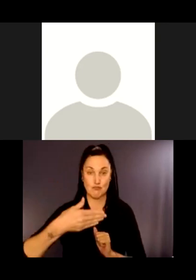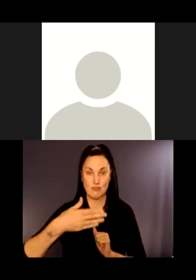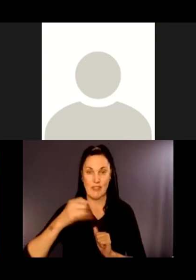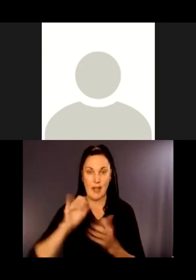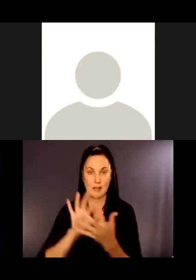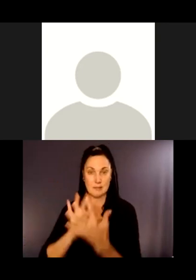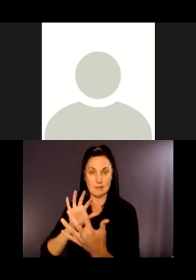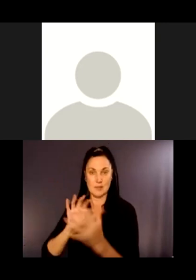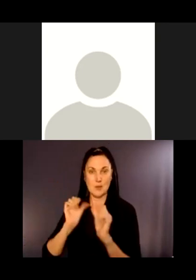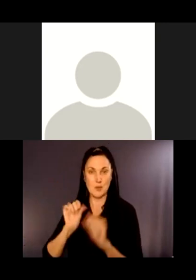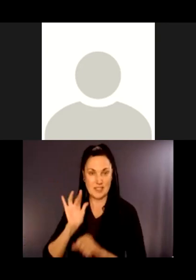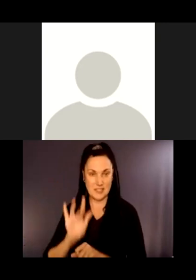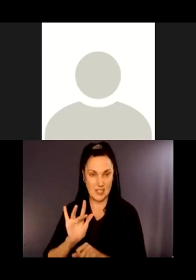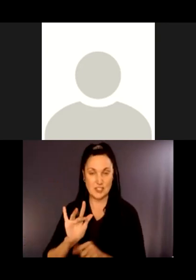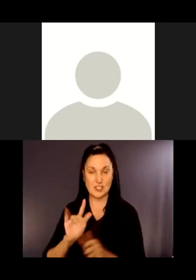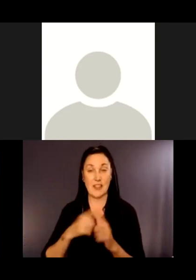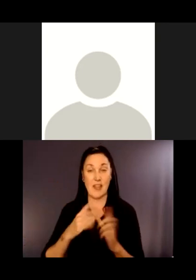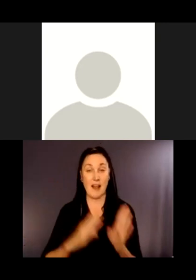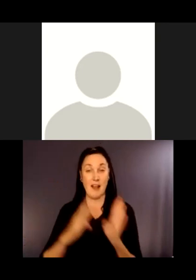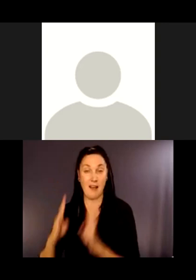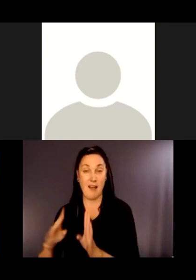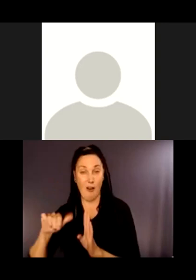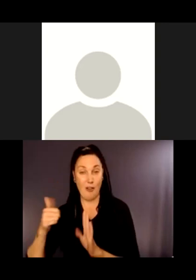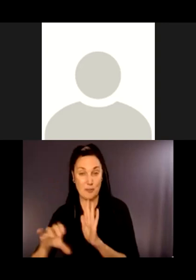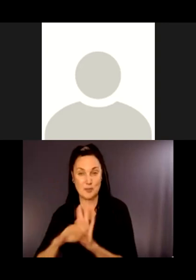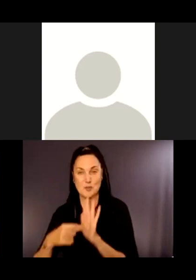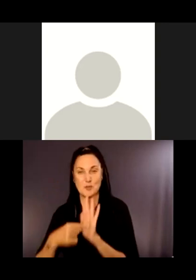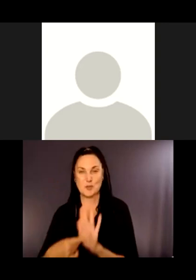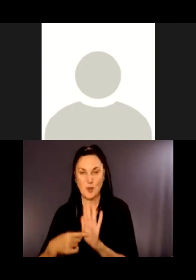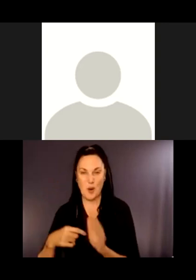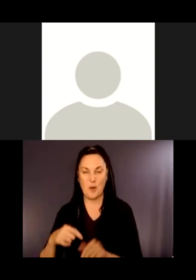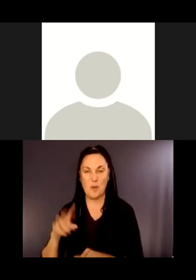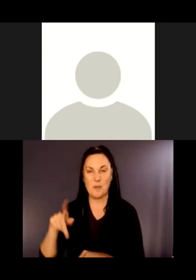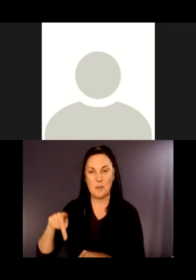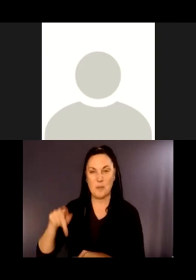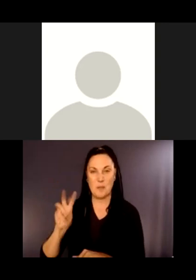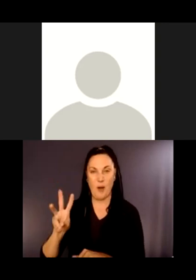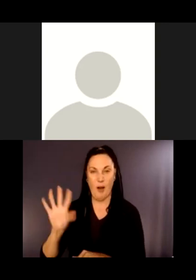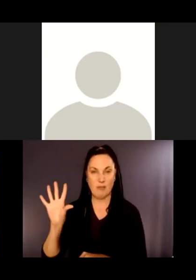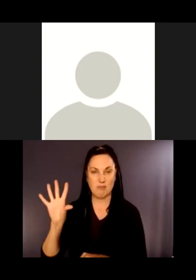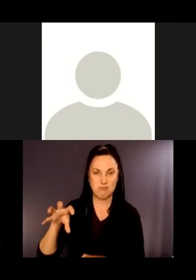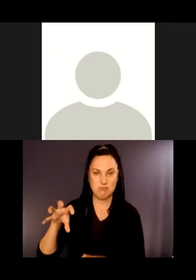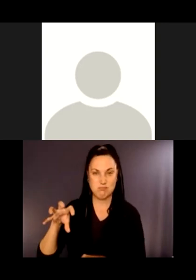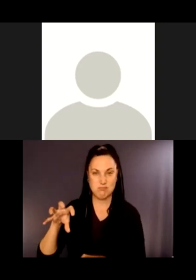print, which allows visitors like the one in the photo to feel how big the animal in question's paw is.